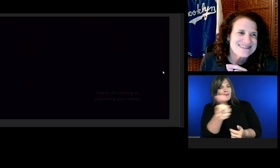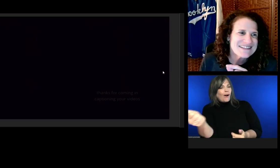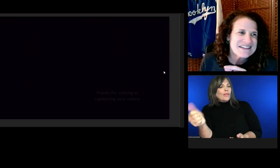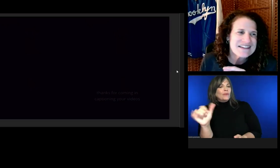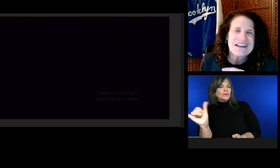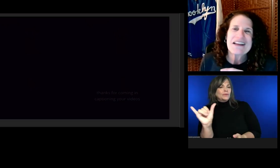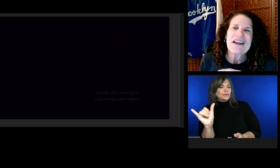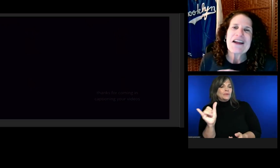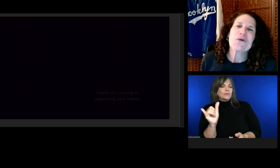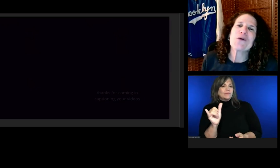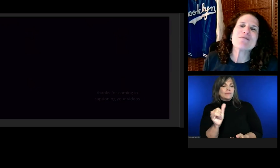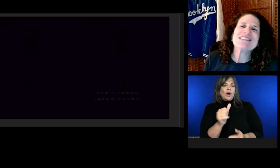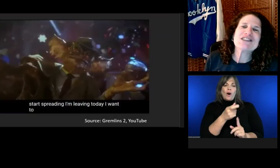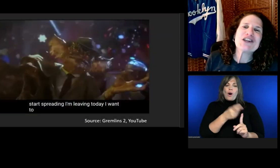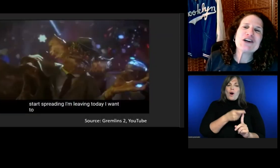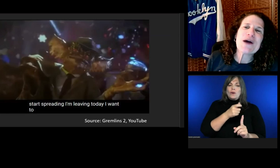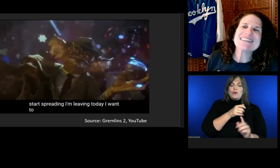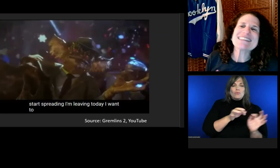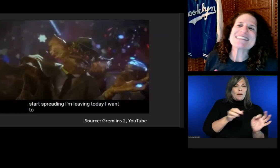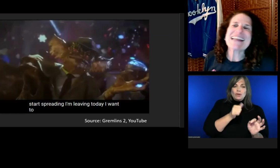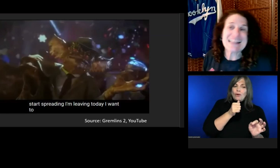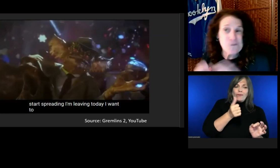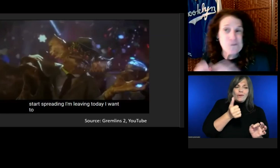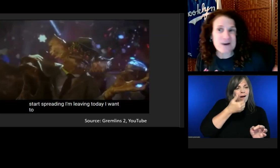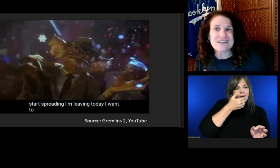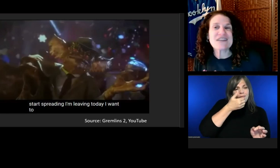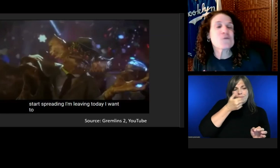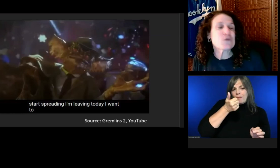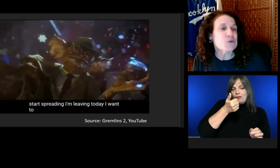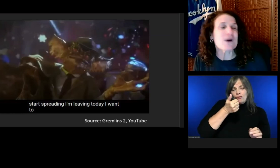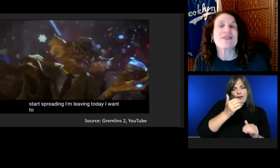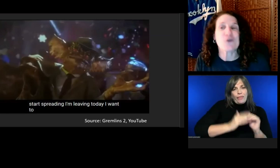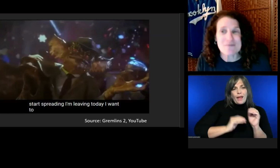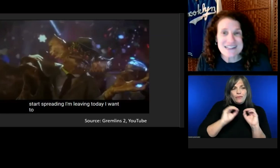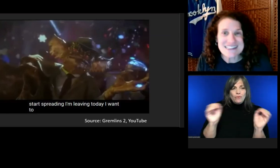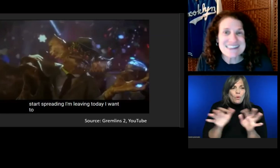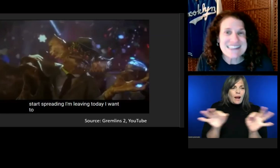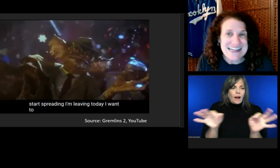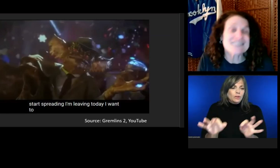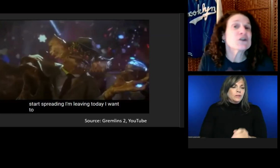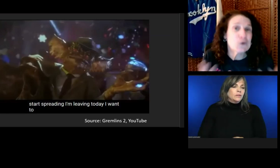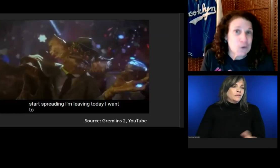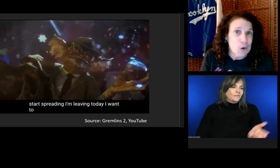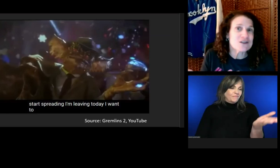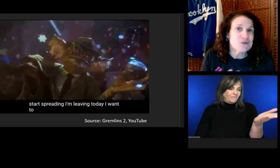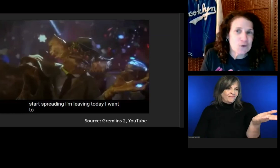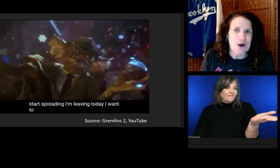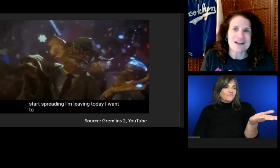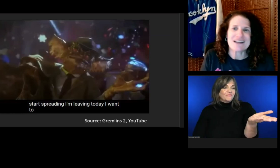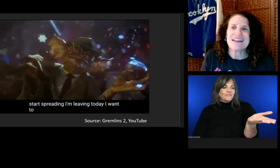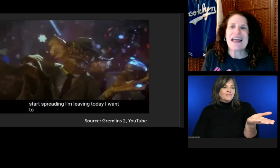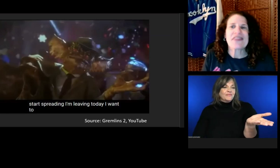Gremlins 2 has a scene in which the gremlins sing New York, New York.